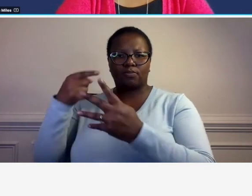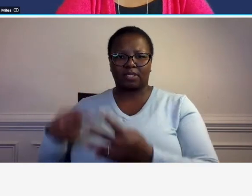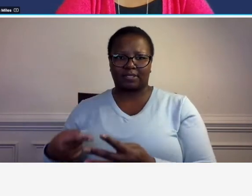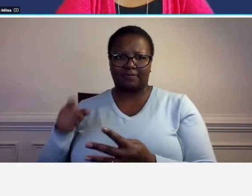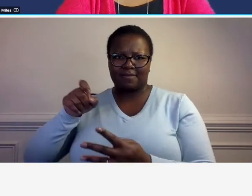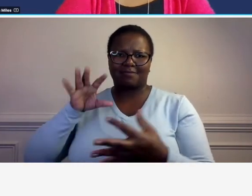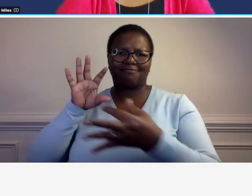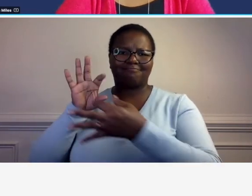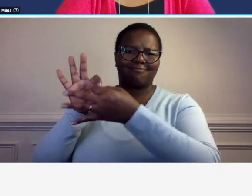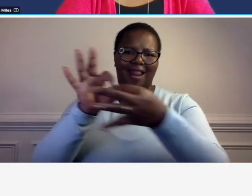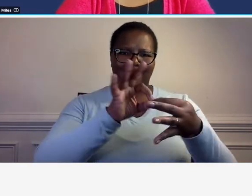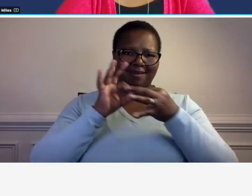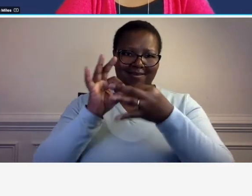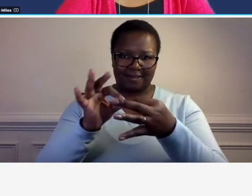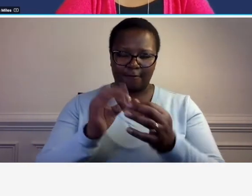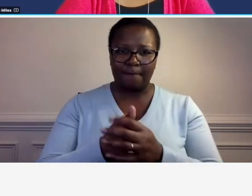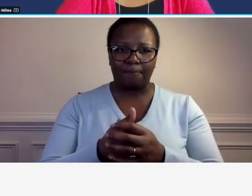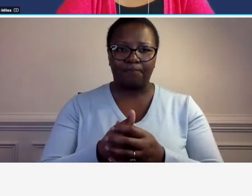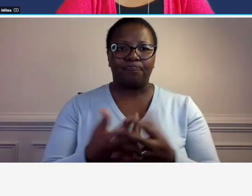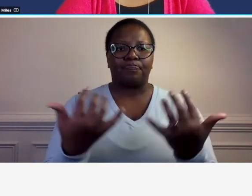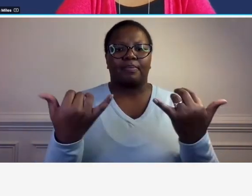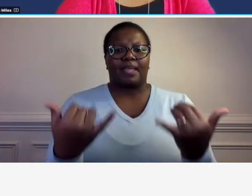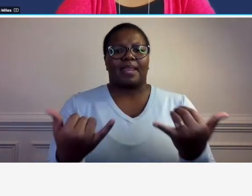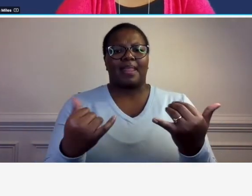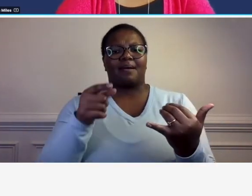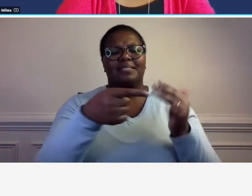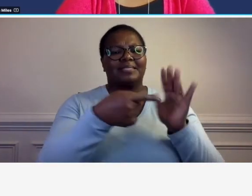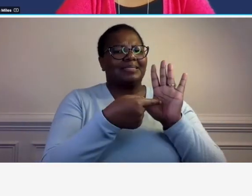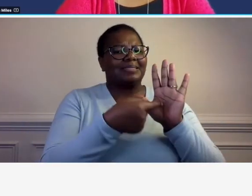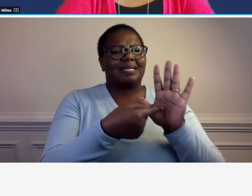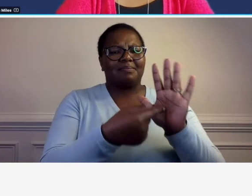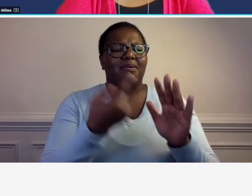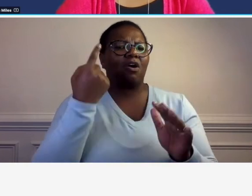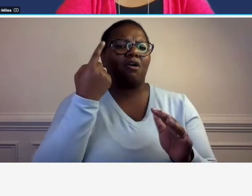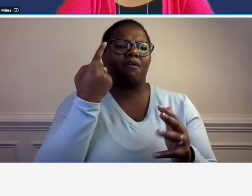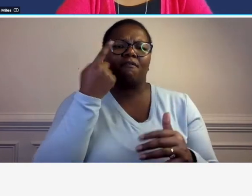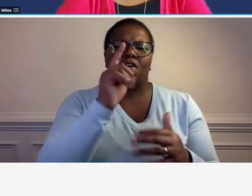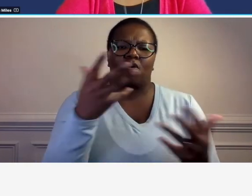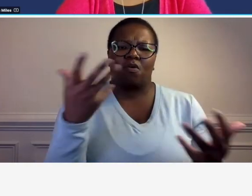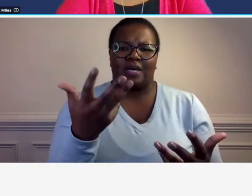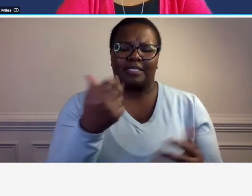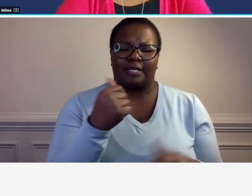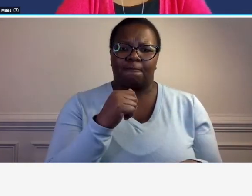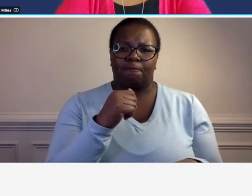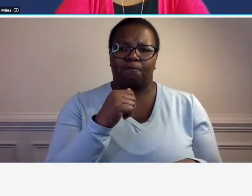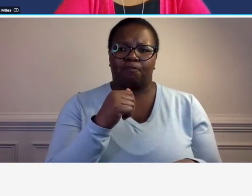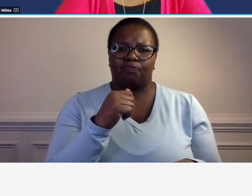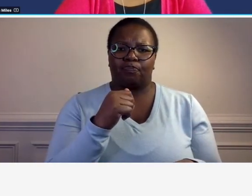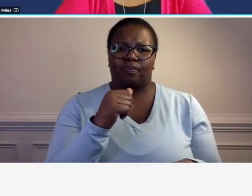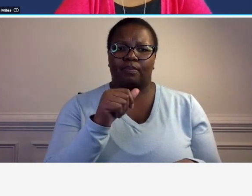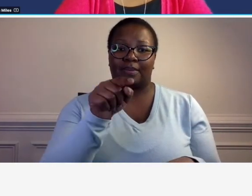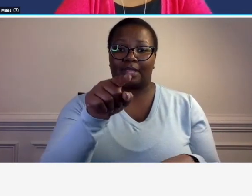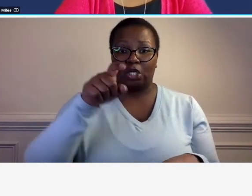um this is an example of the of the elements that should be on your your included in your